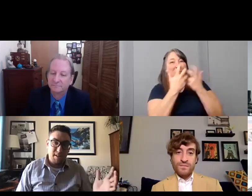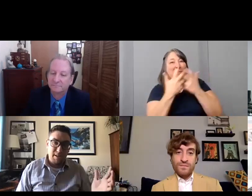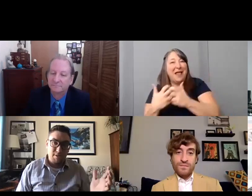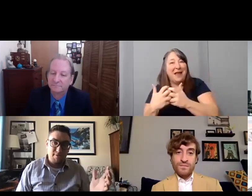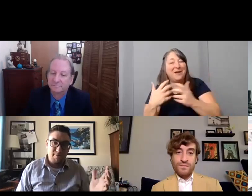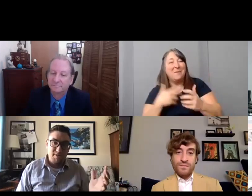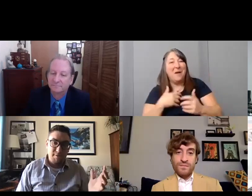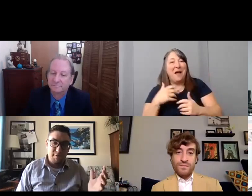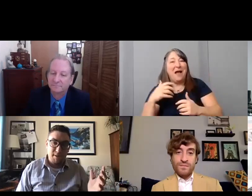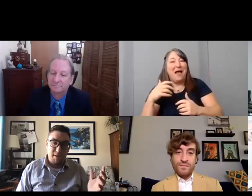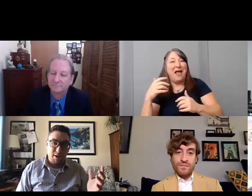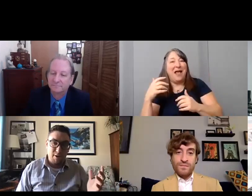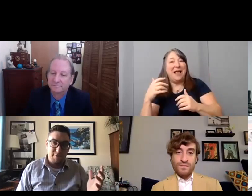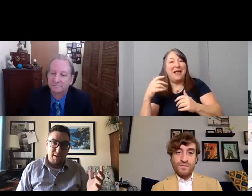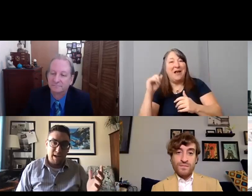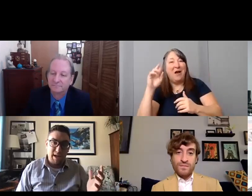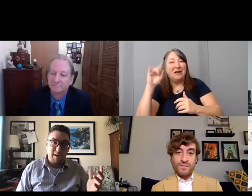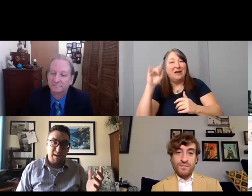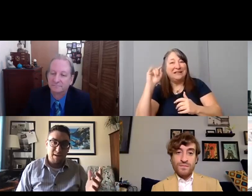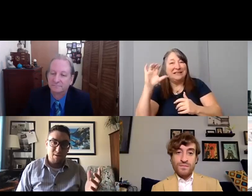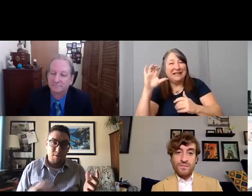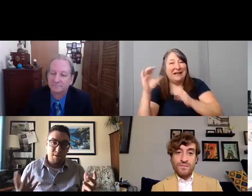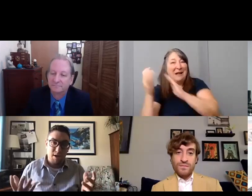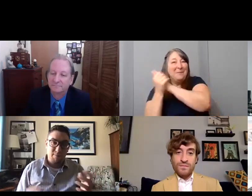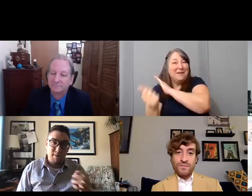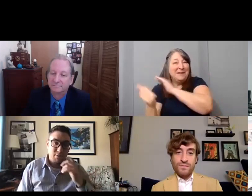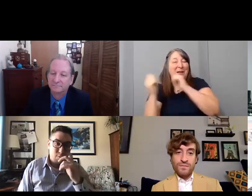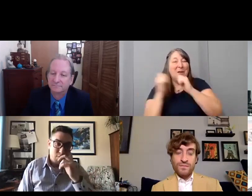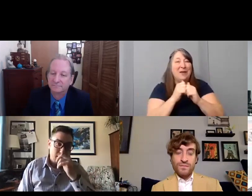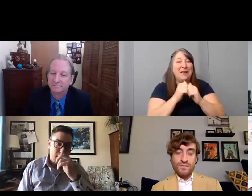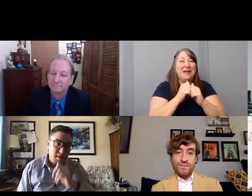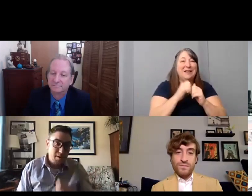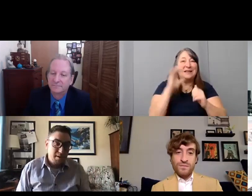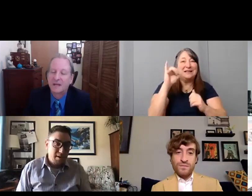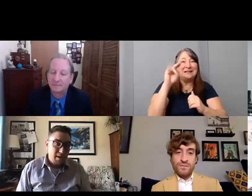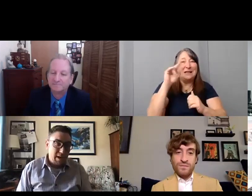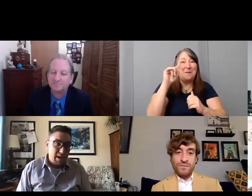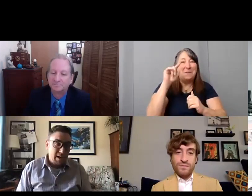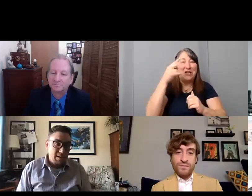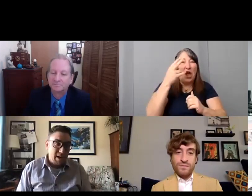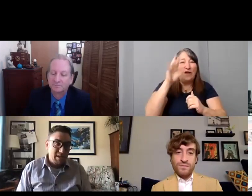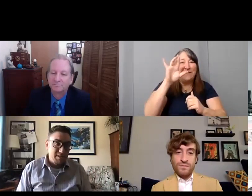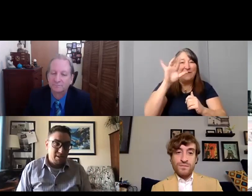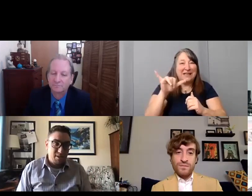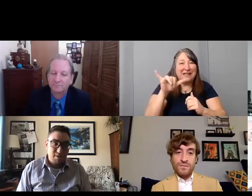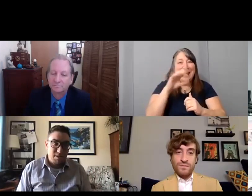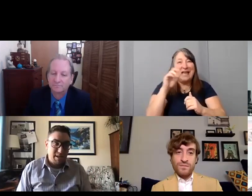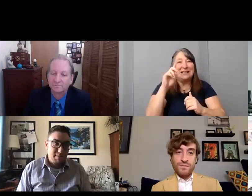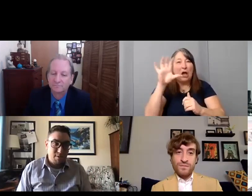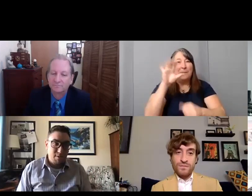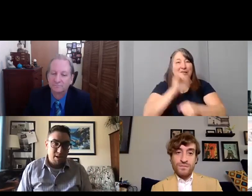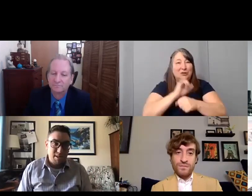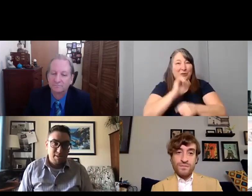with cinematography and editing with documentary work. And I decided to do the same thing with Autism Ability.